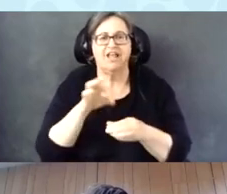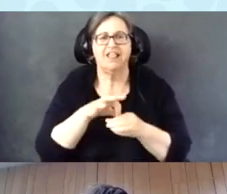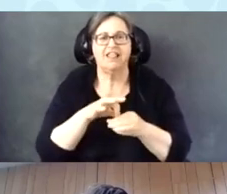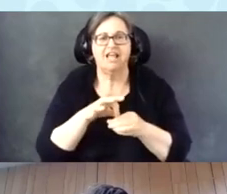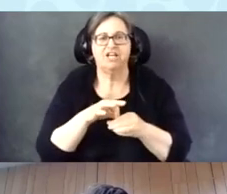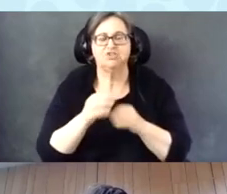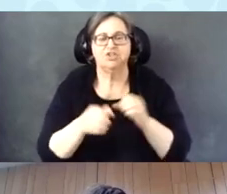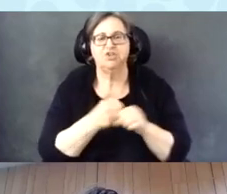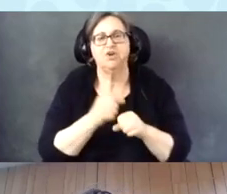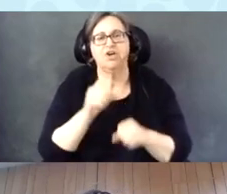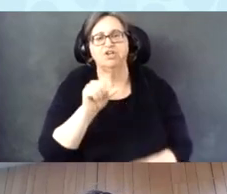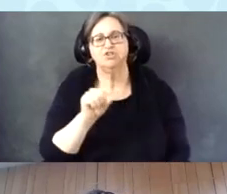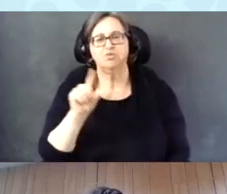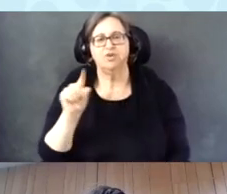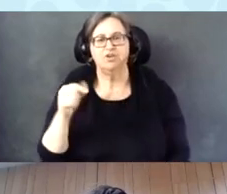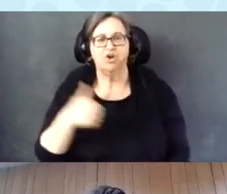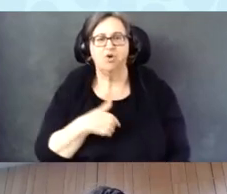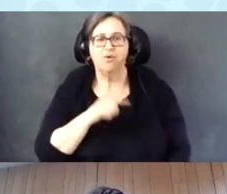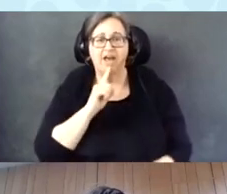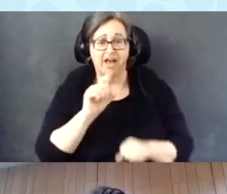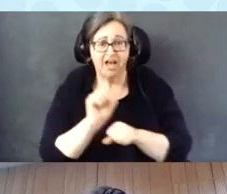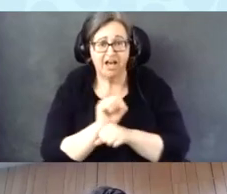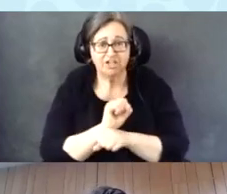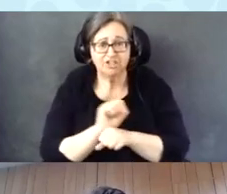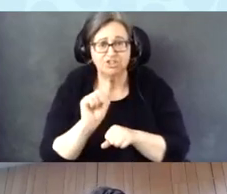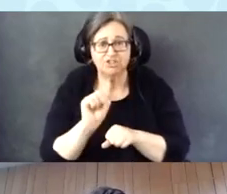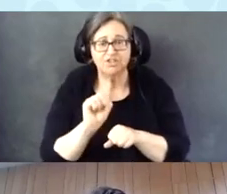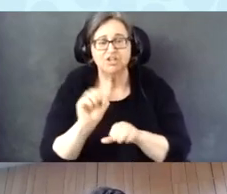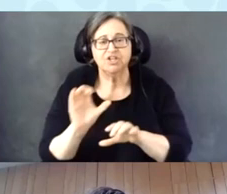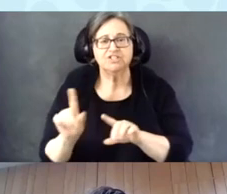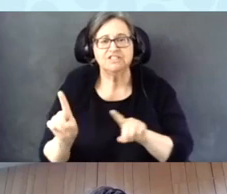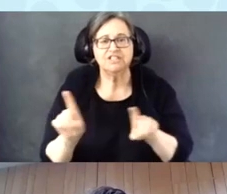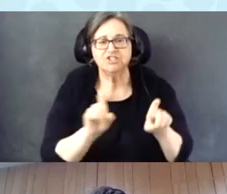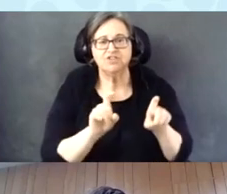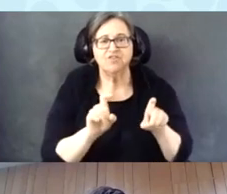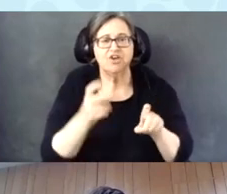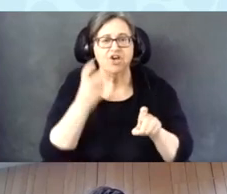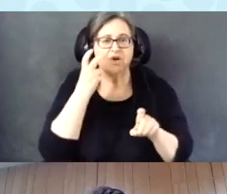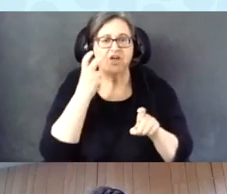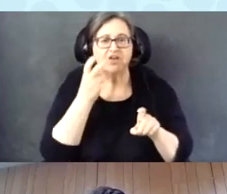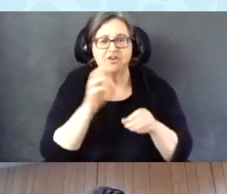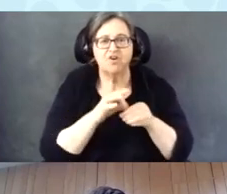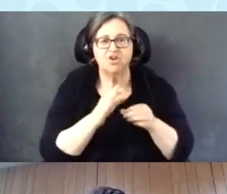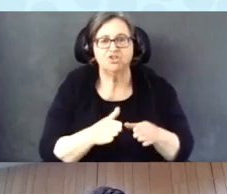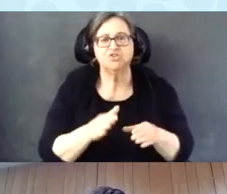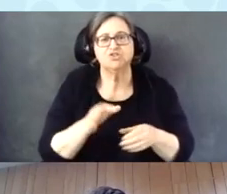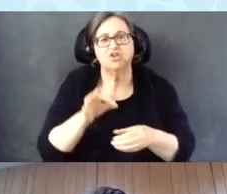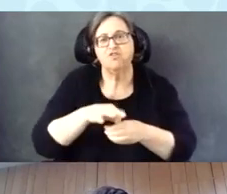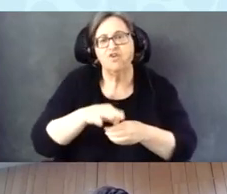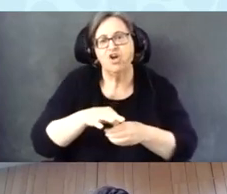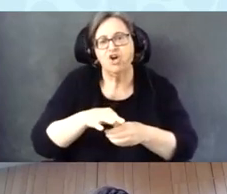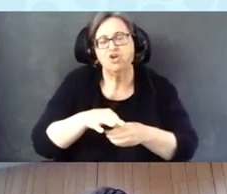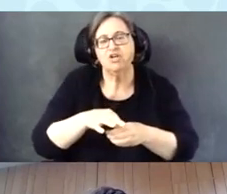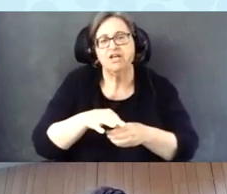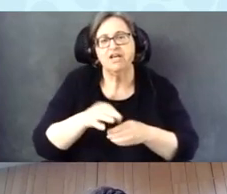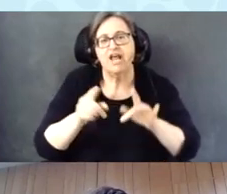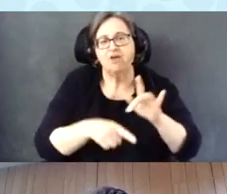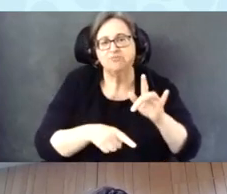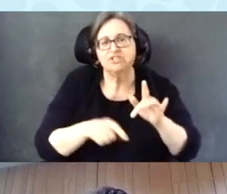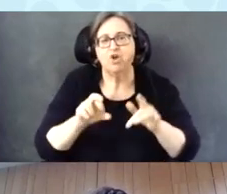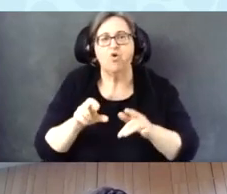2020, that we actually did survey of blind voters who voted absentee or by mail.